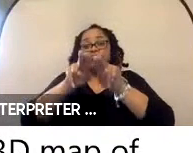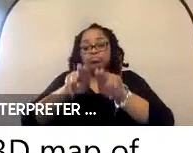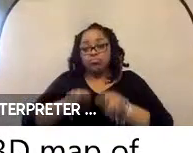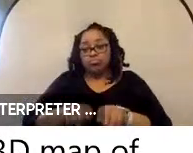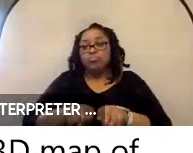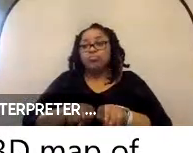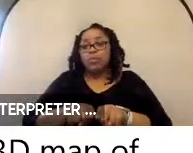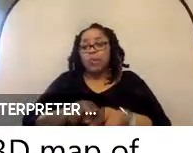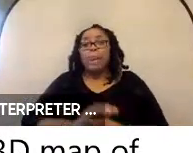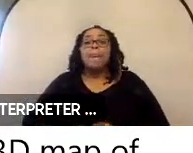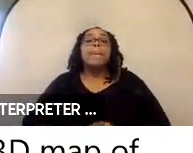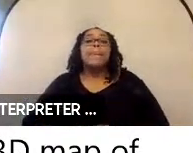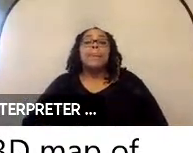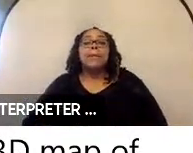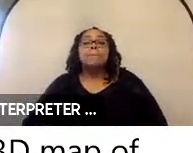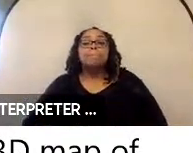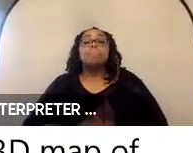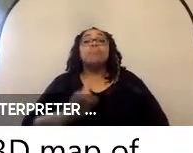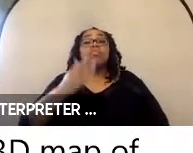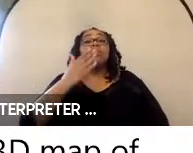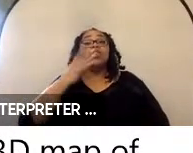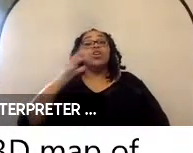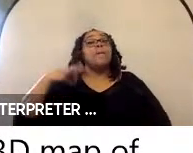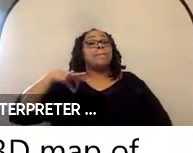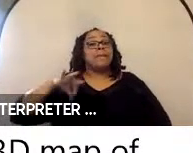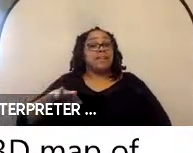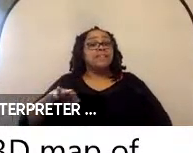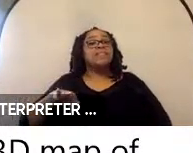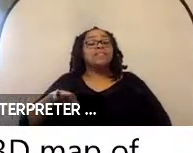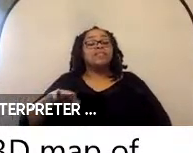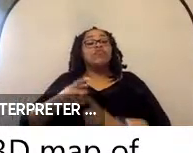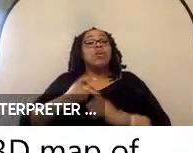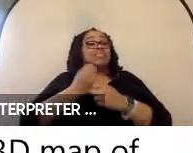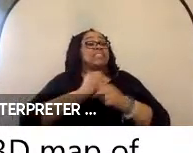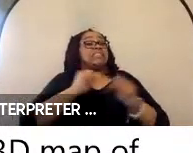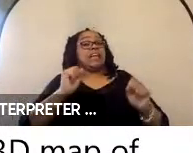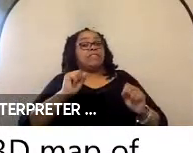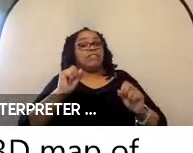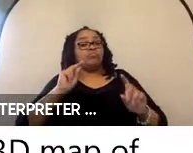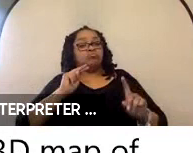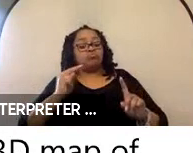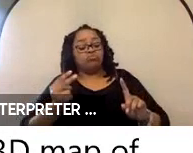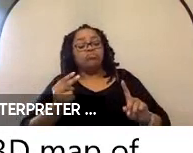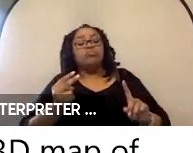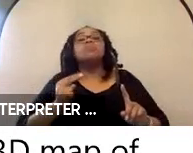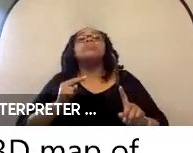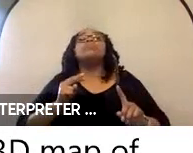So, that is a real benefit from a safety standpoint. We are also using the sensors to detect where